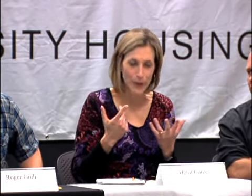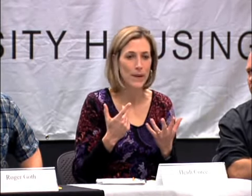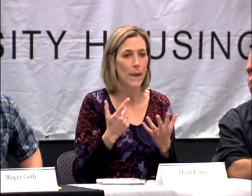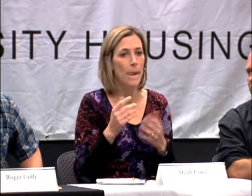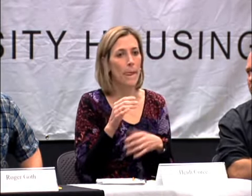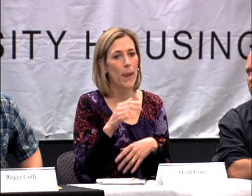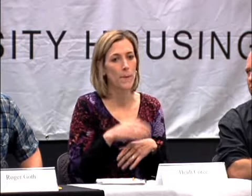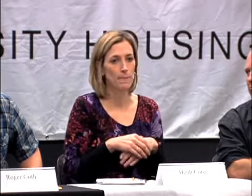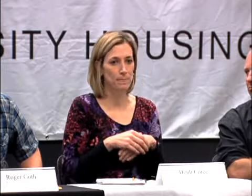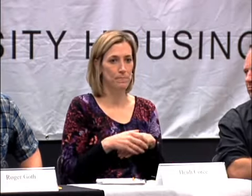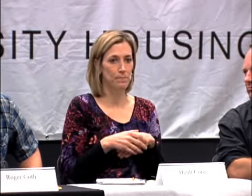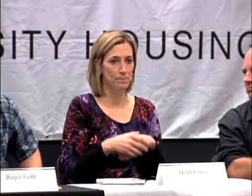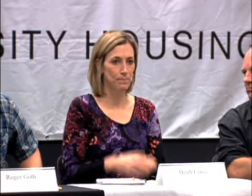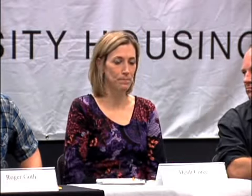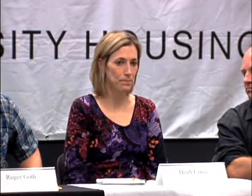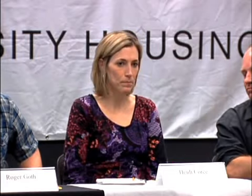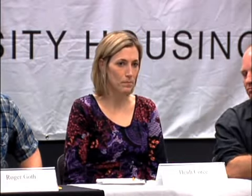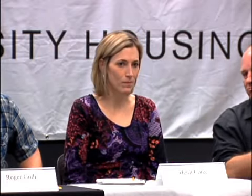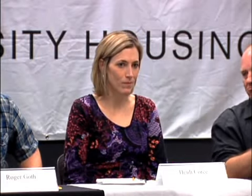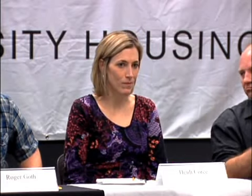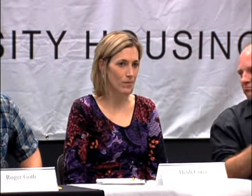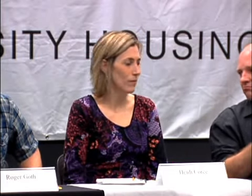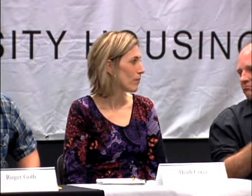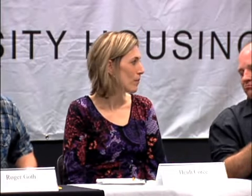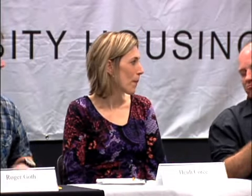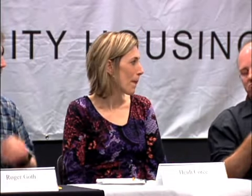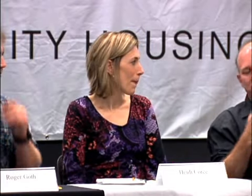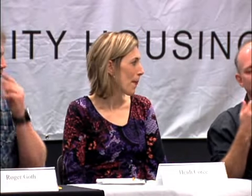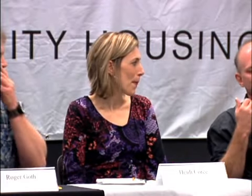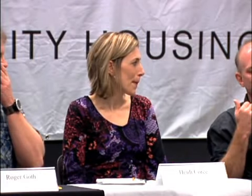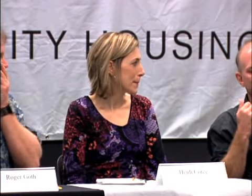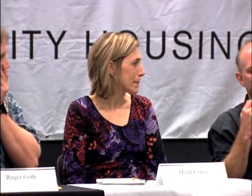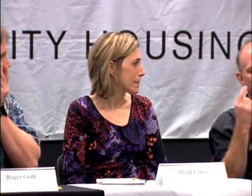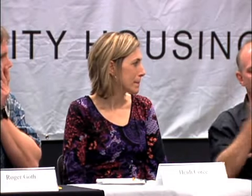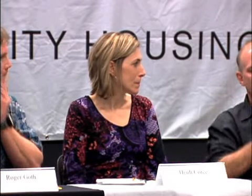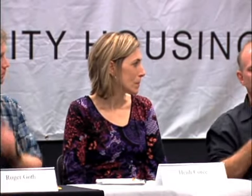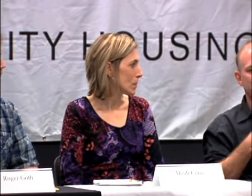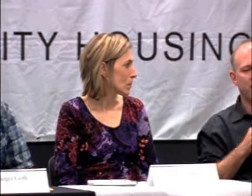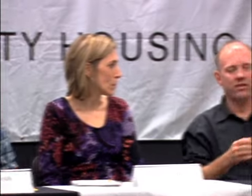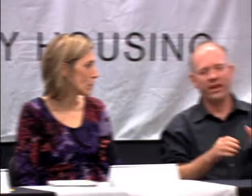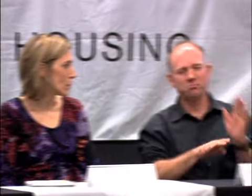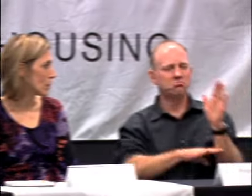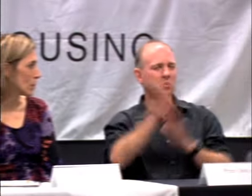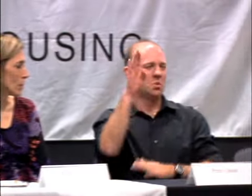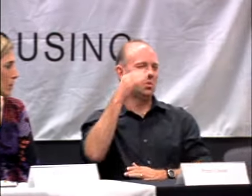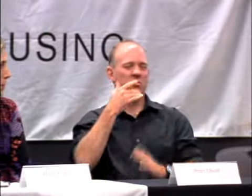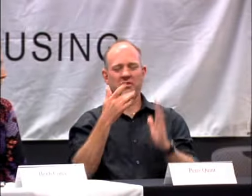FOR ME AND I COULDN'T FIGURE OUT WHAT I WAS GOING TO DO.